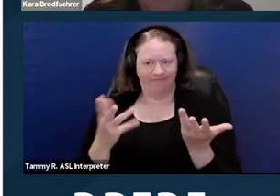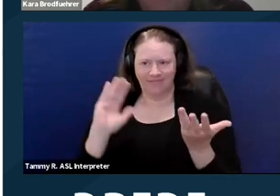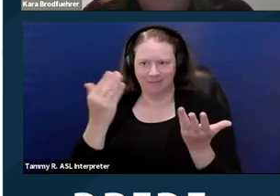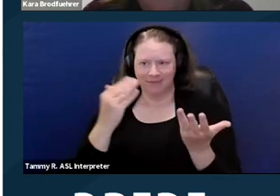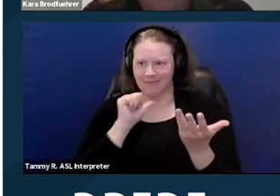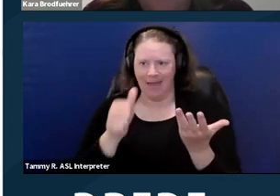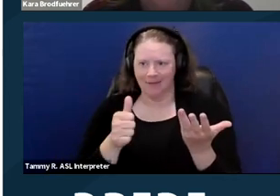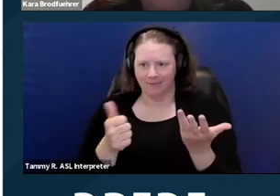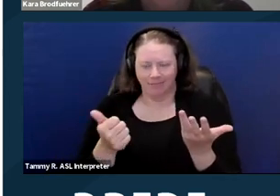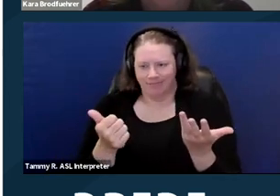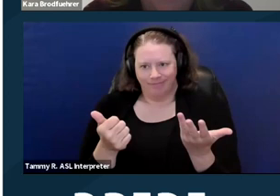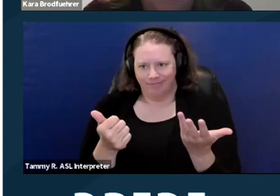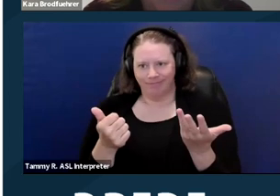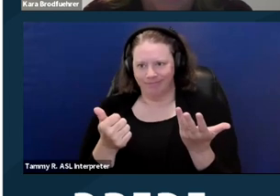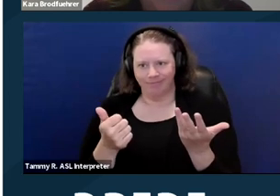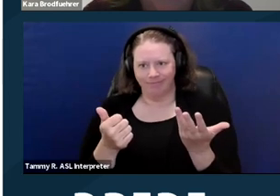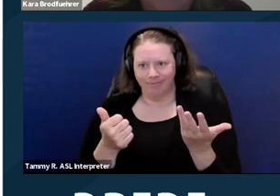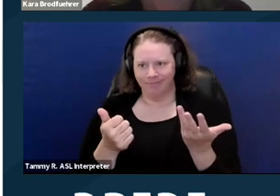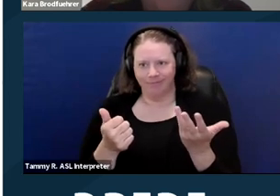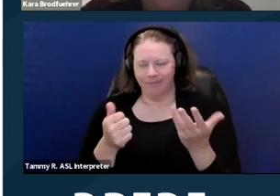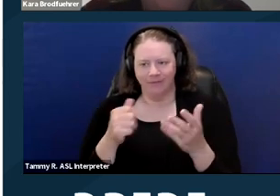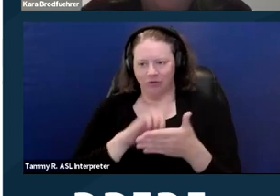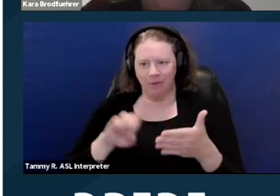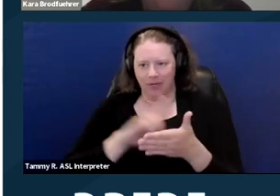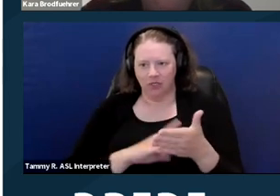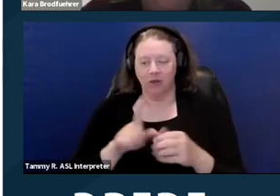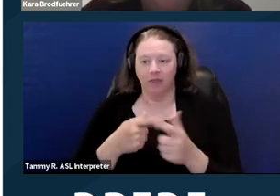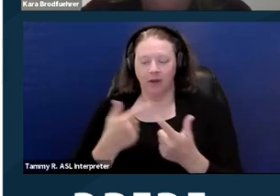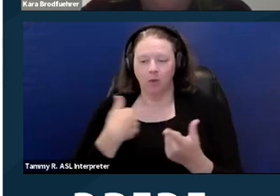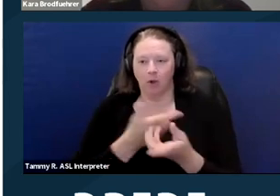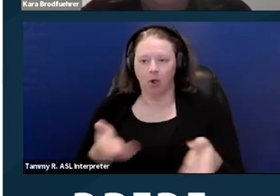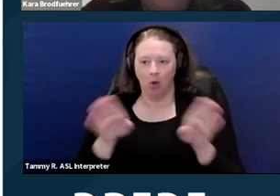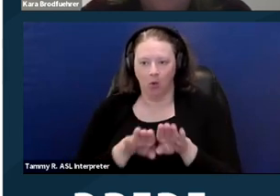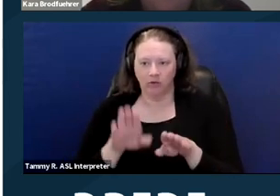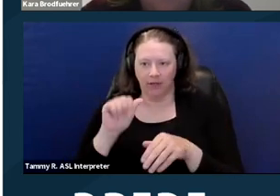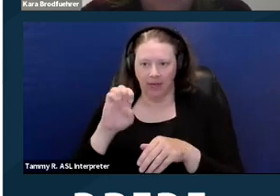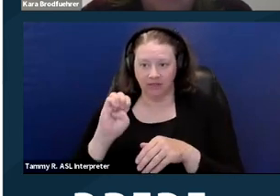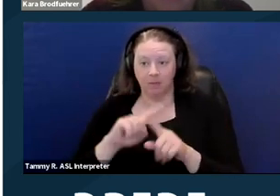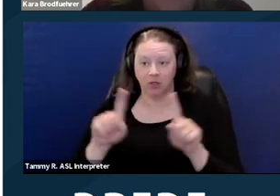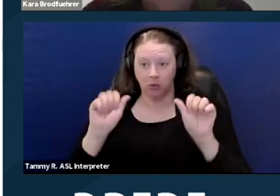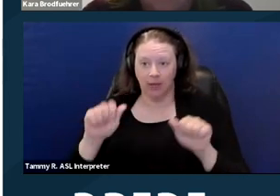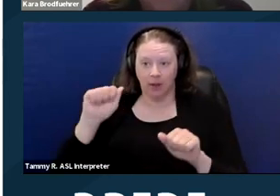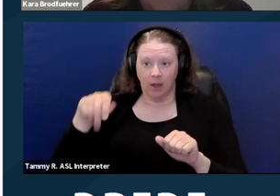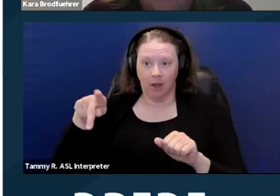and you do have a right to appeal those. You can appeal it saying, you know, you do think there's cause.